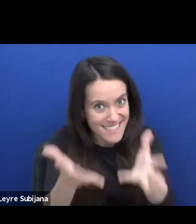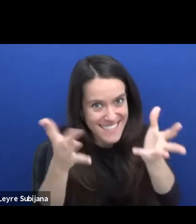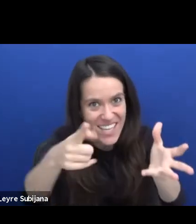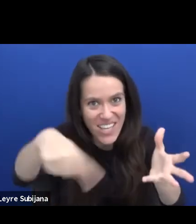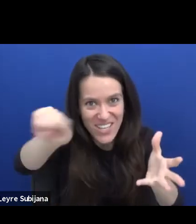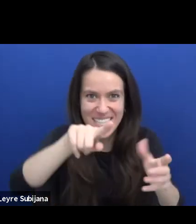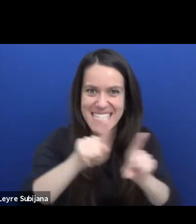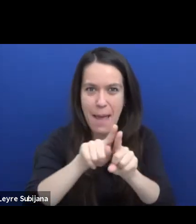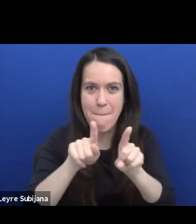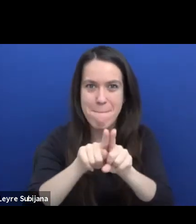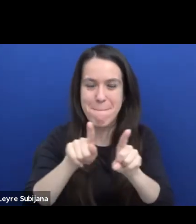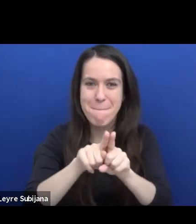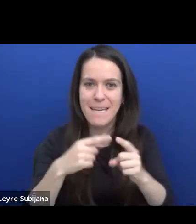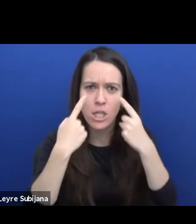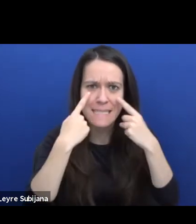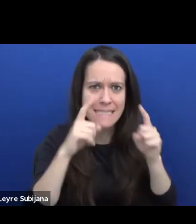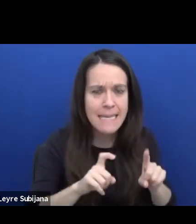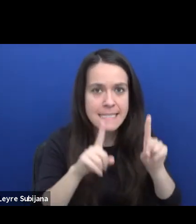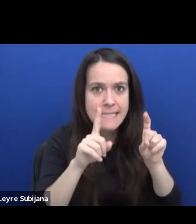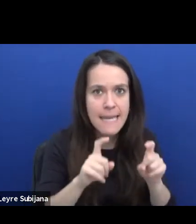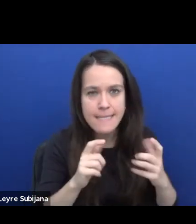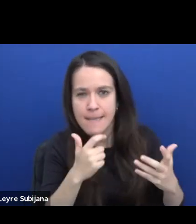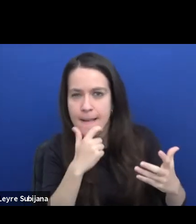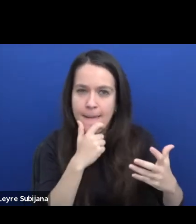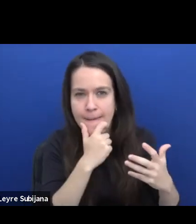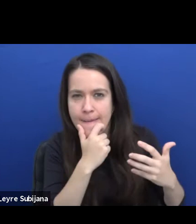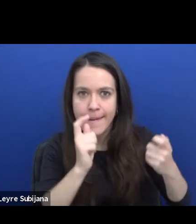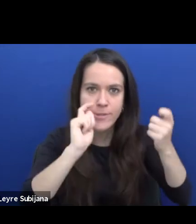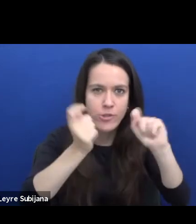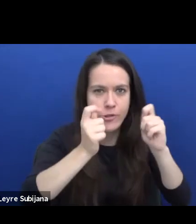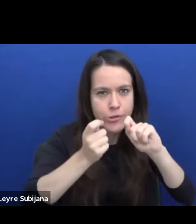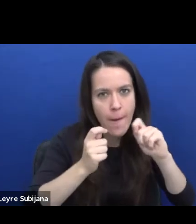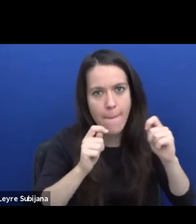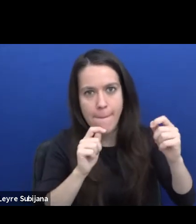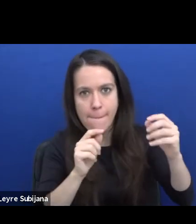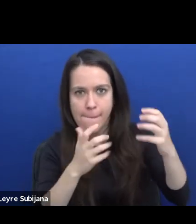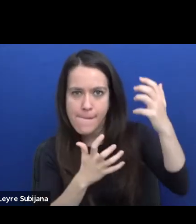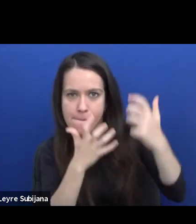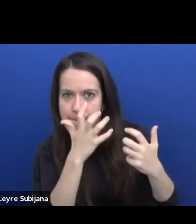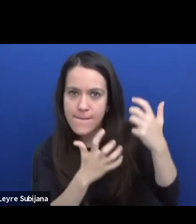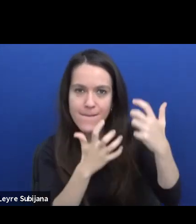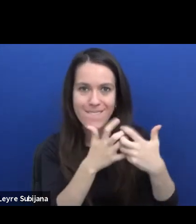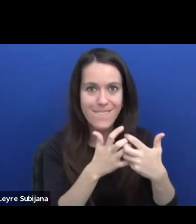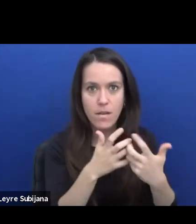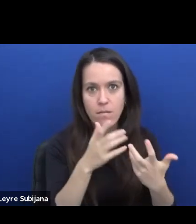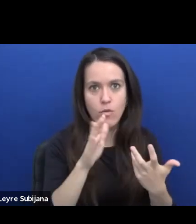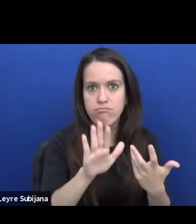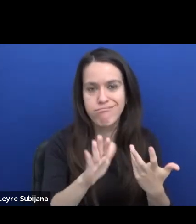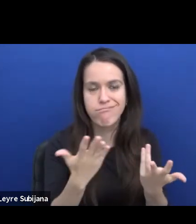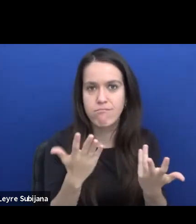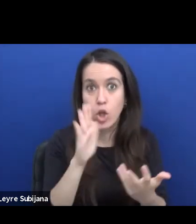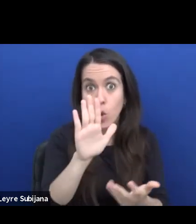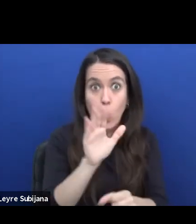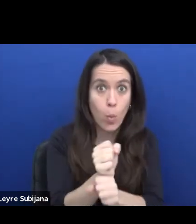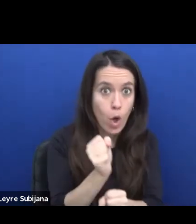it helps a lot for your work as well as for the theatre and their departments